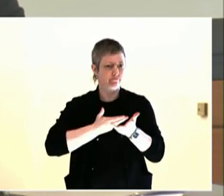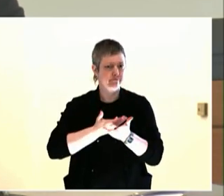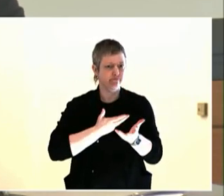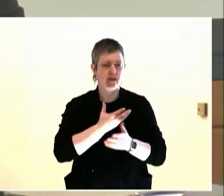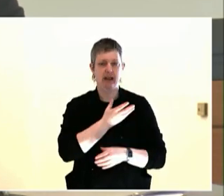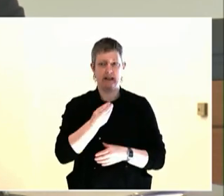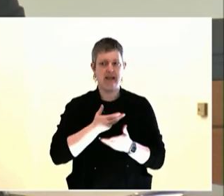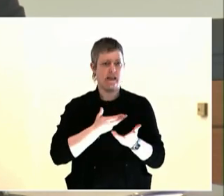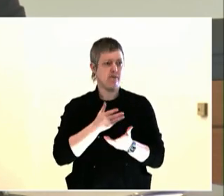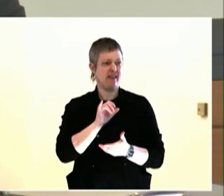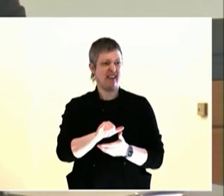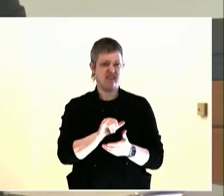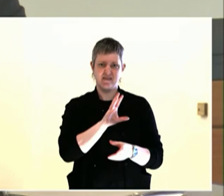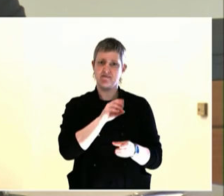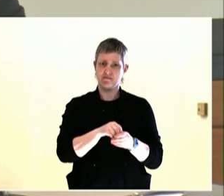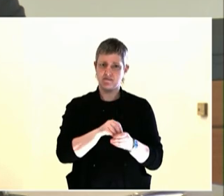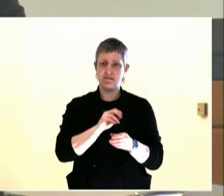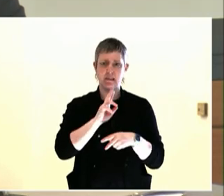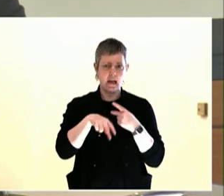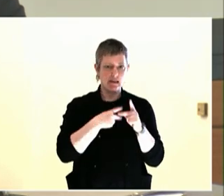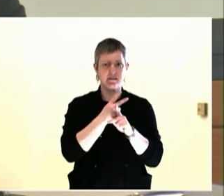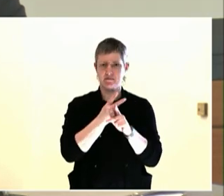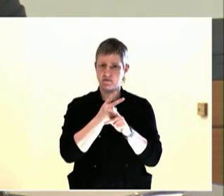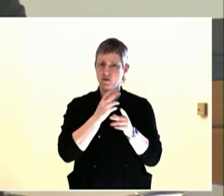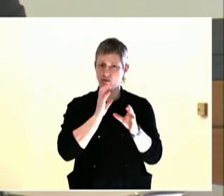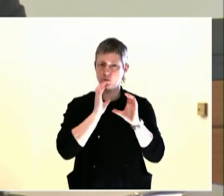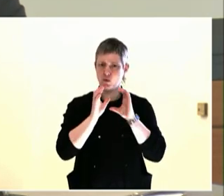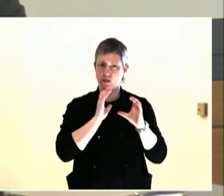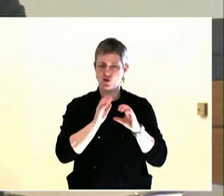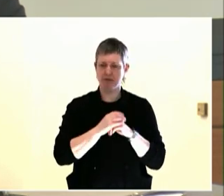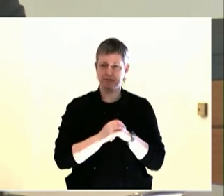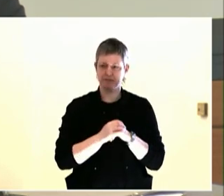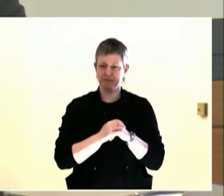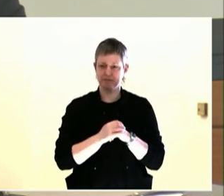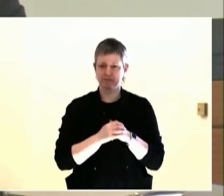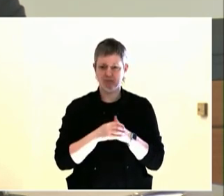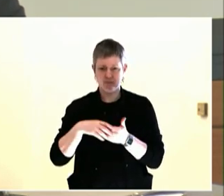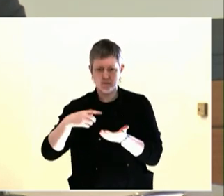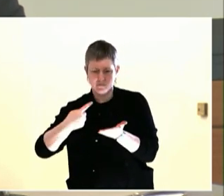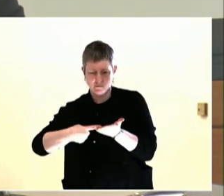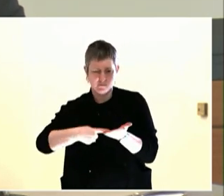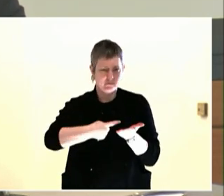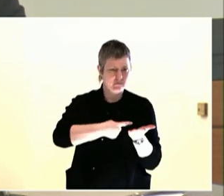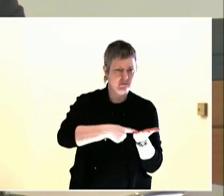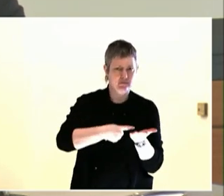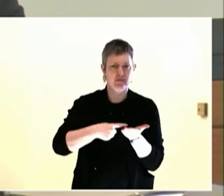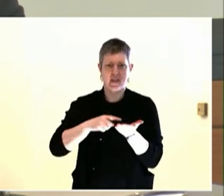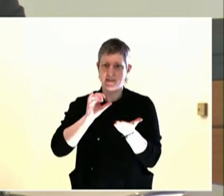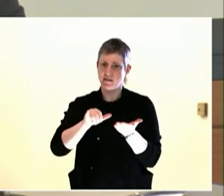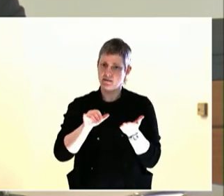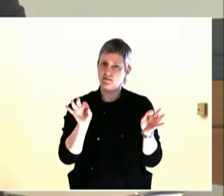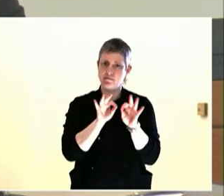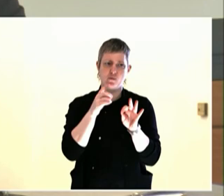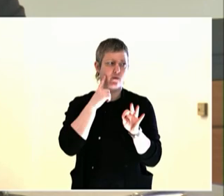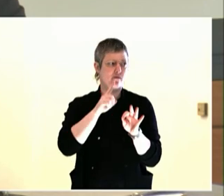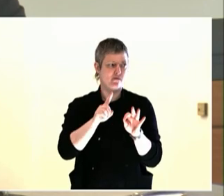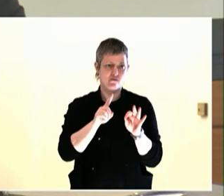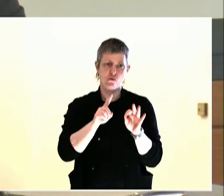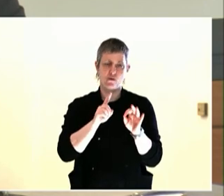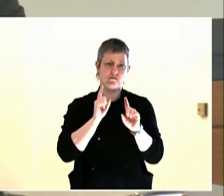downtown and our warm community of Portland. So please think of this next